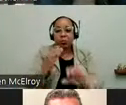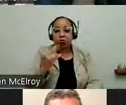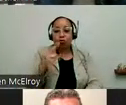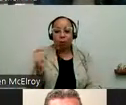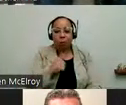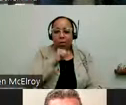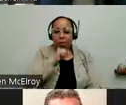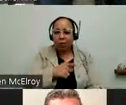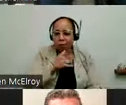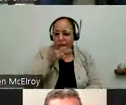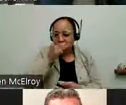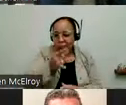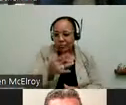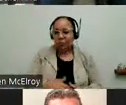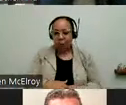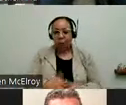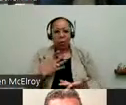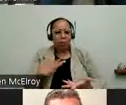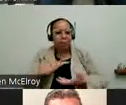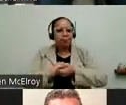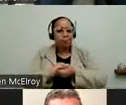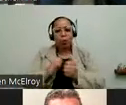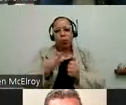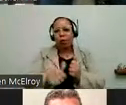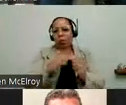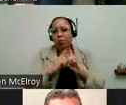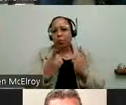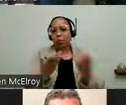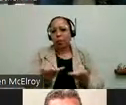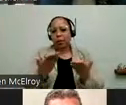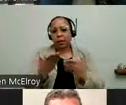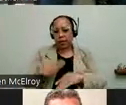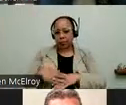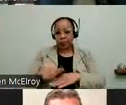with another department here, the business advancing consumer